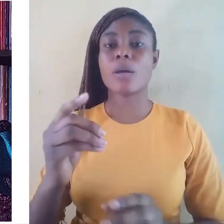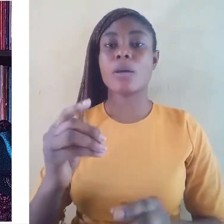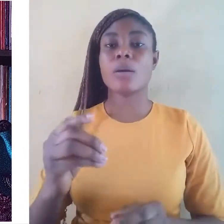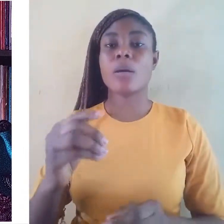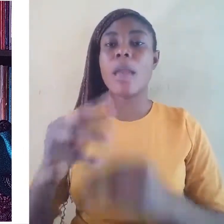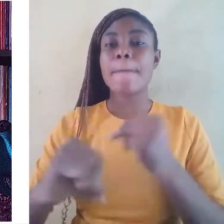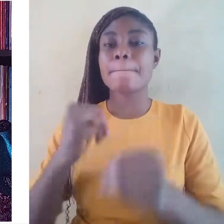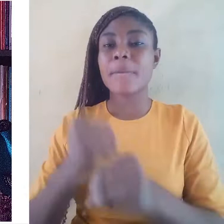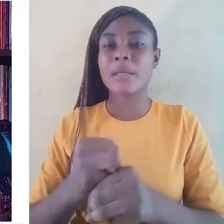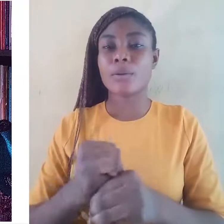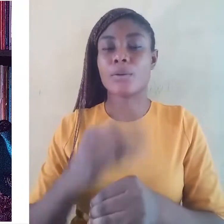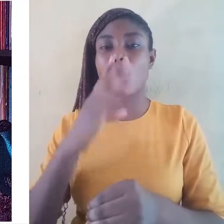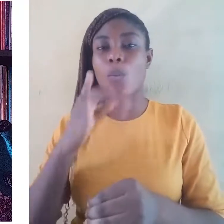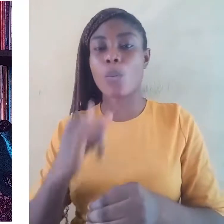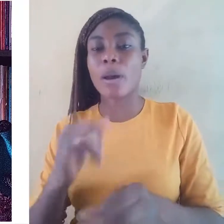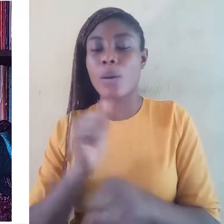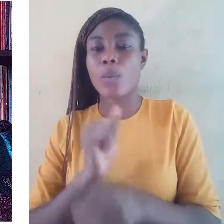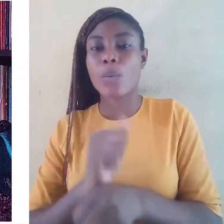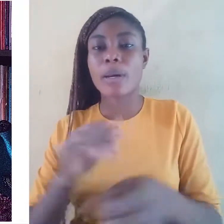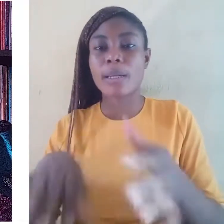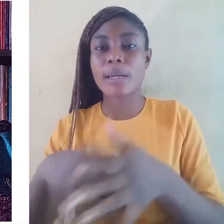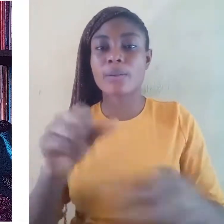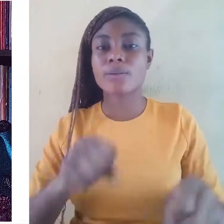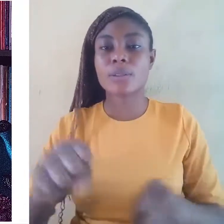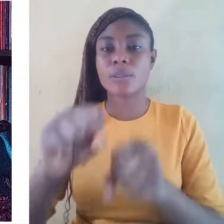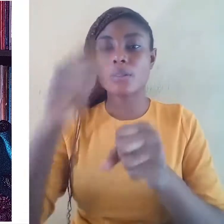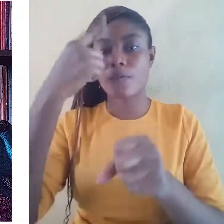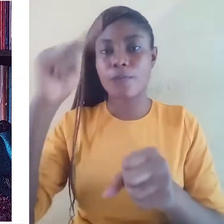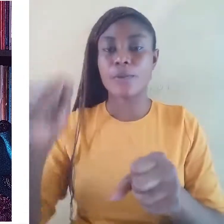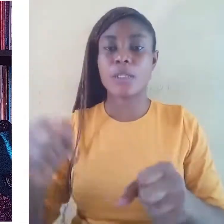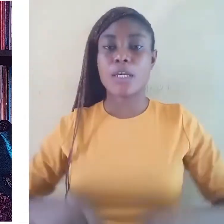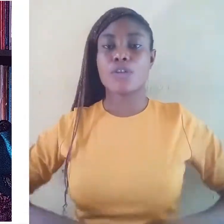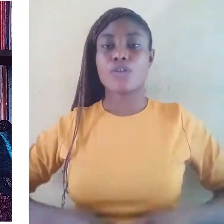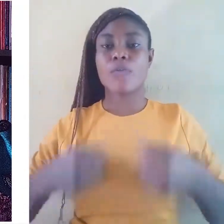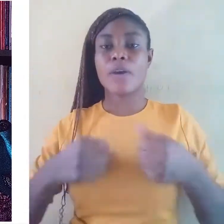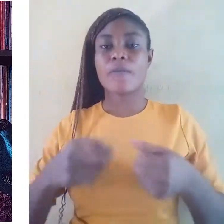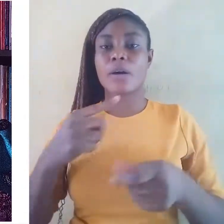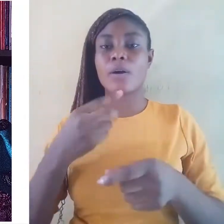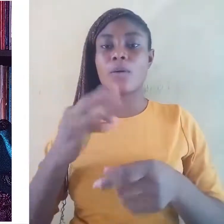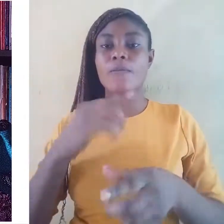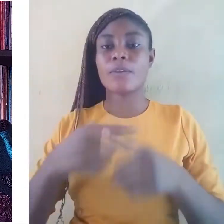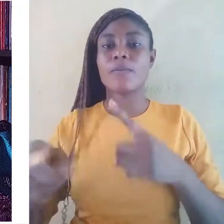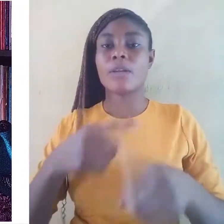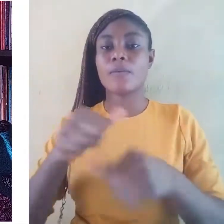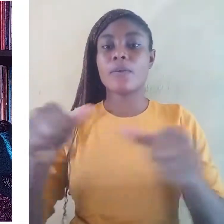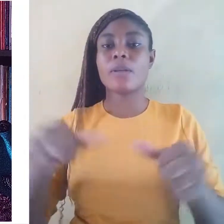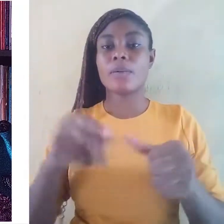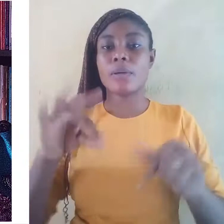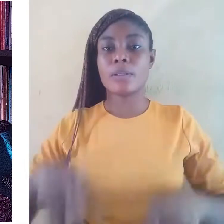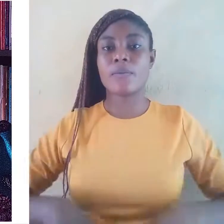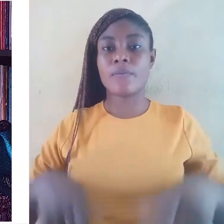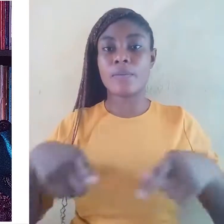strategies for the survival of different aspects of life, build capacity for language sufficiency